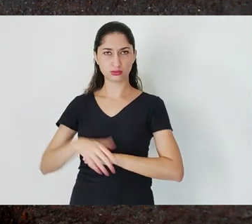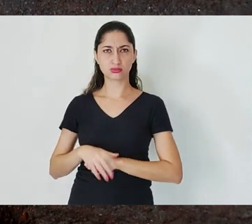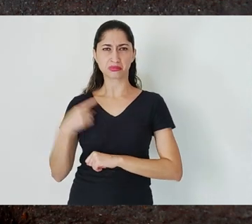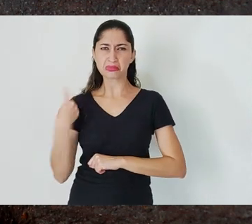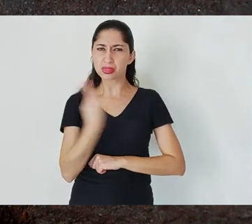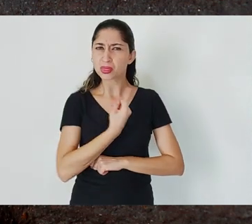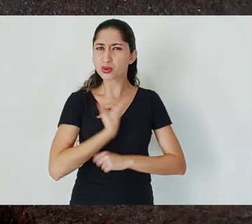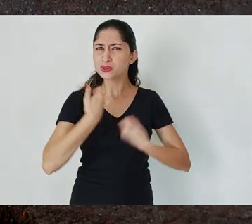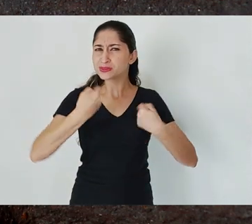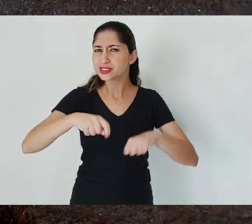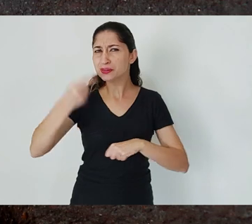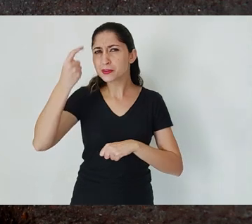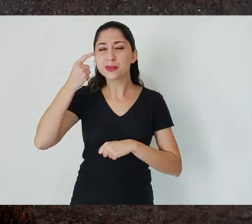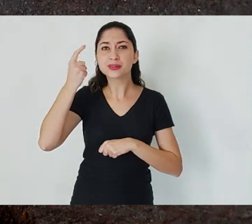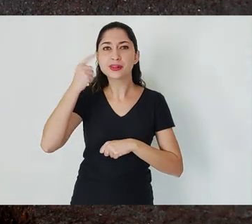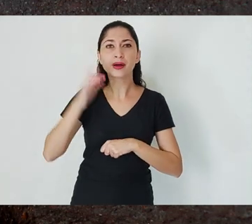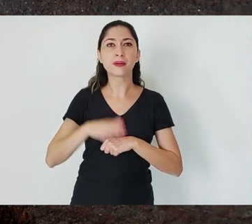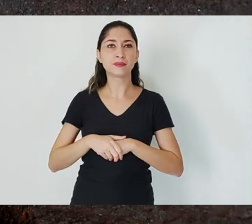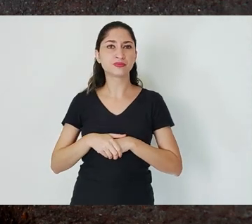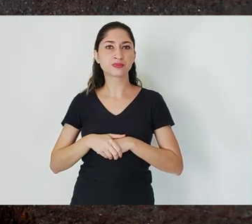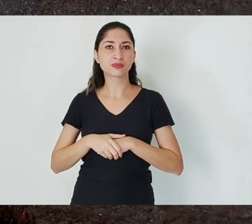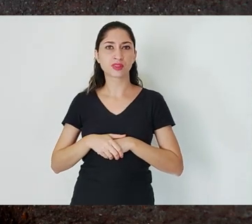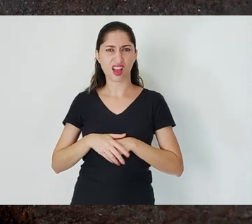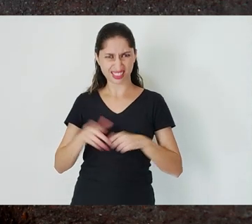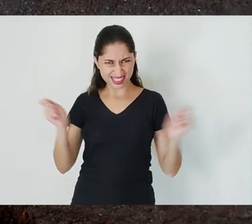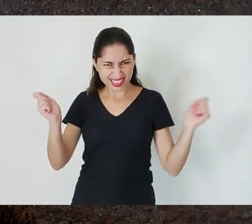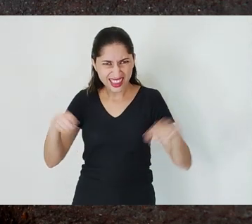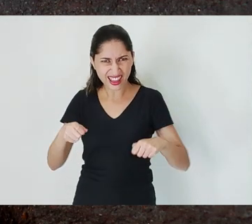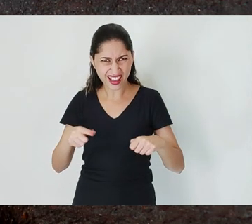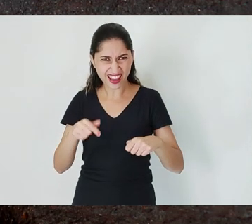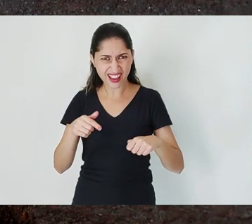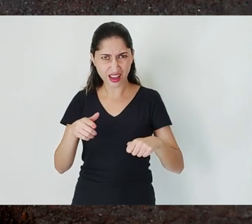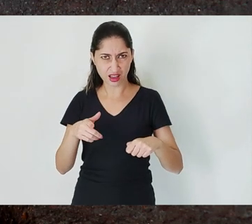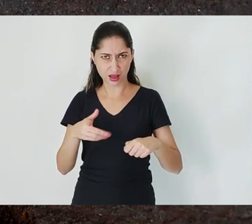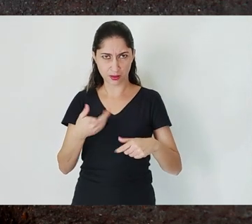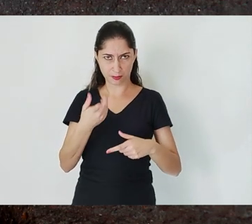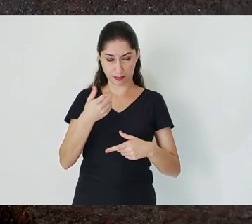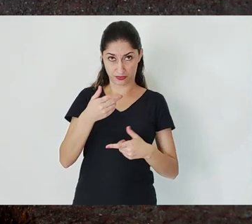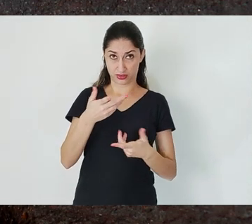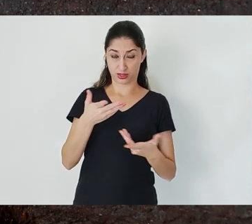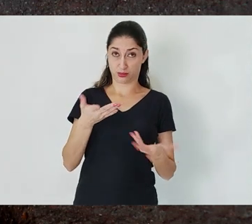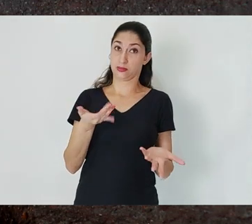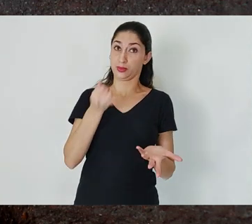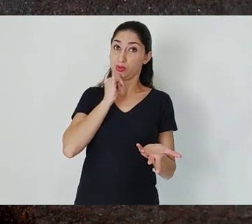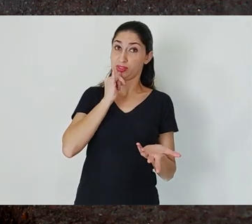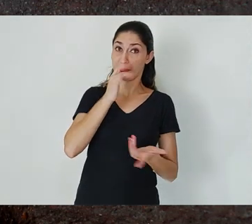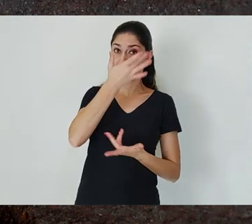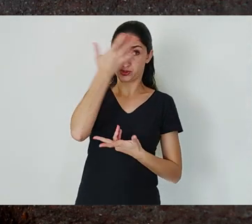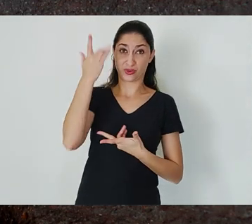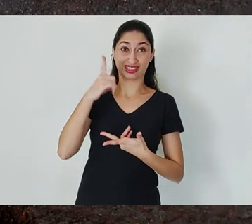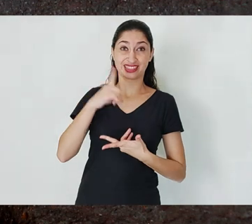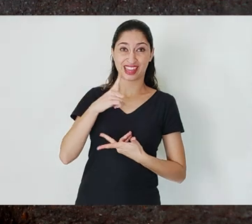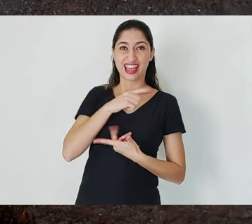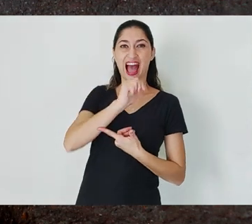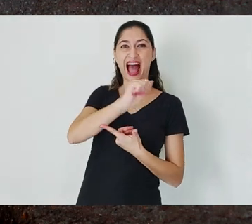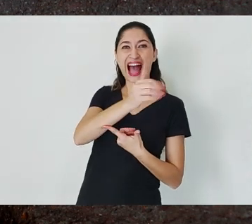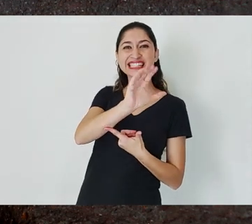Certainly, for the shareholders of mining companies, this economic model is great.